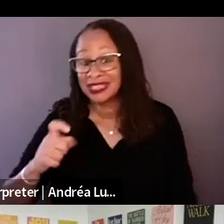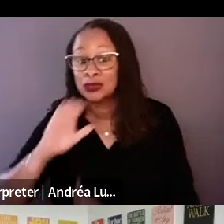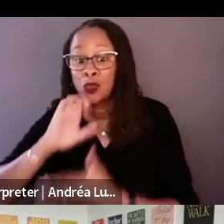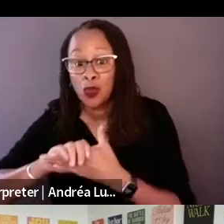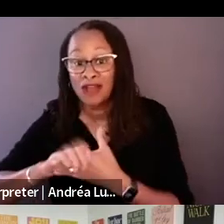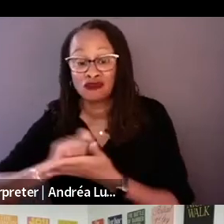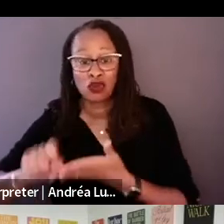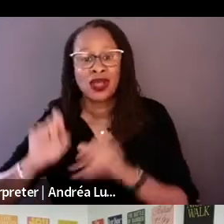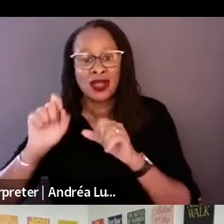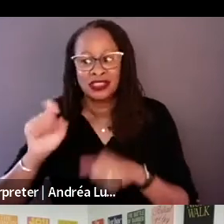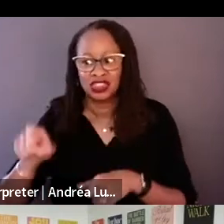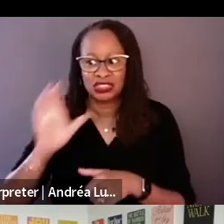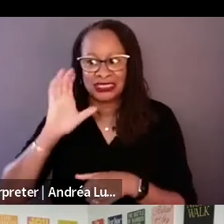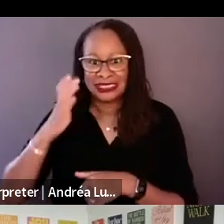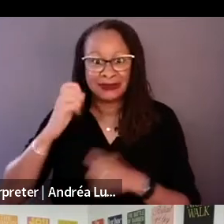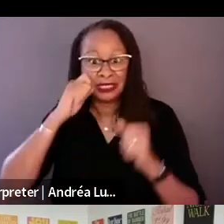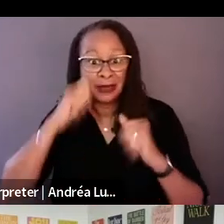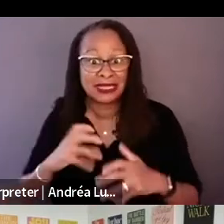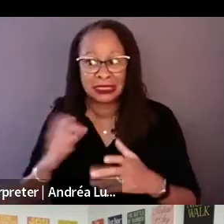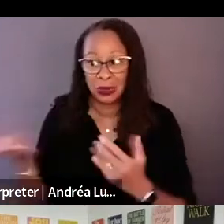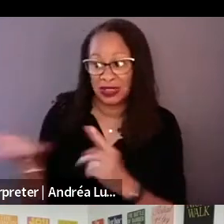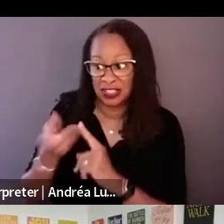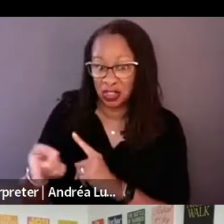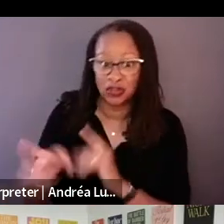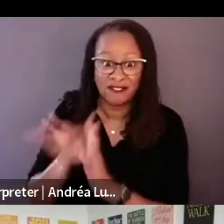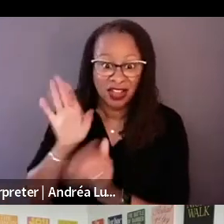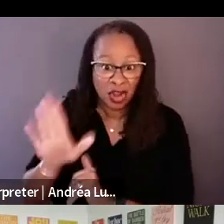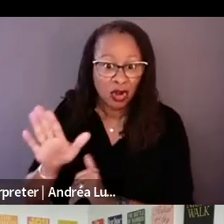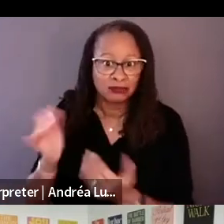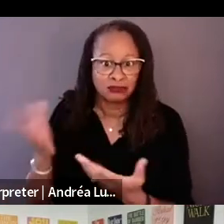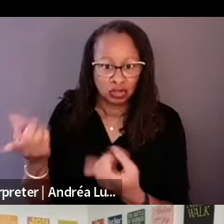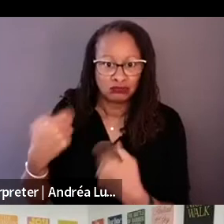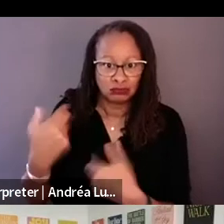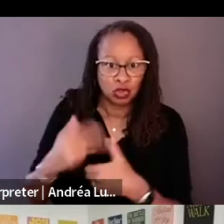Can we find her? We spoke to some of Richard's employees.